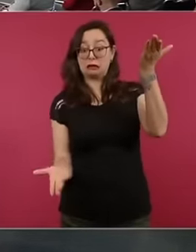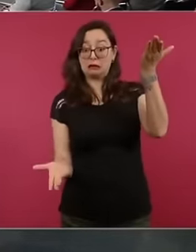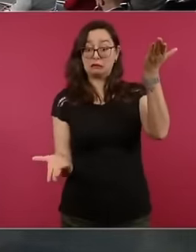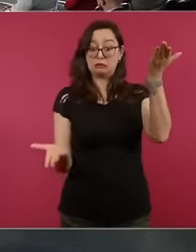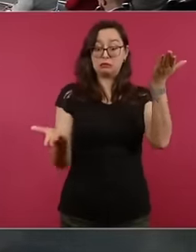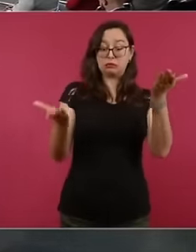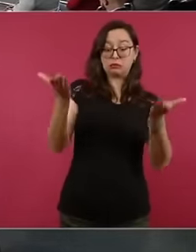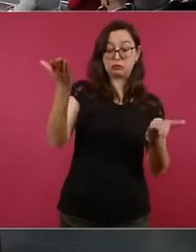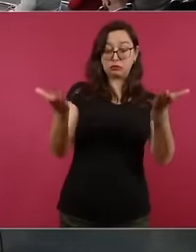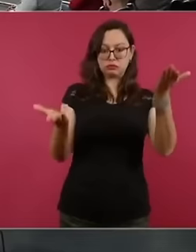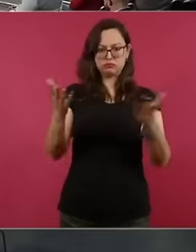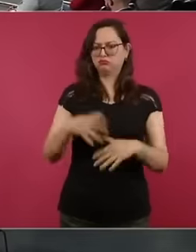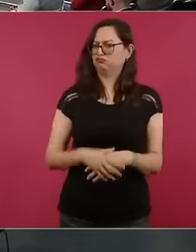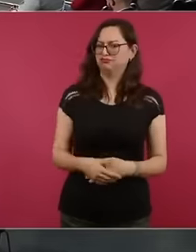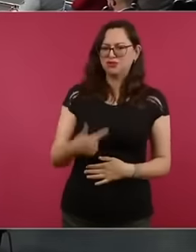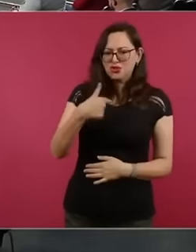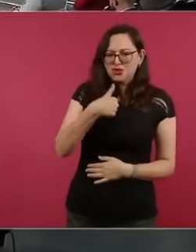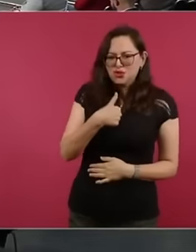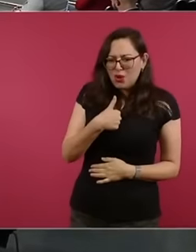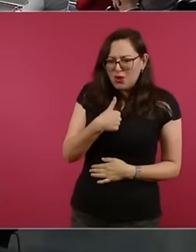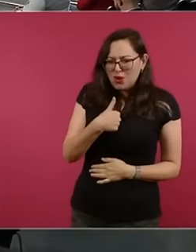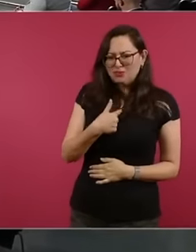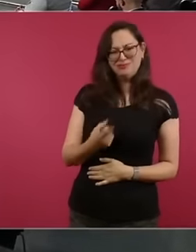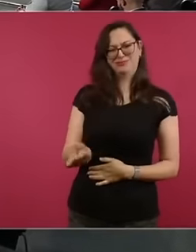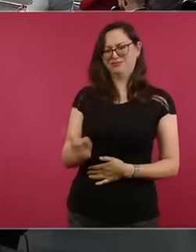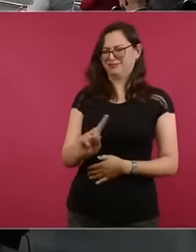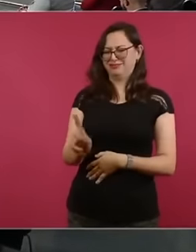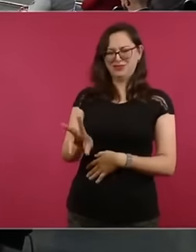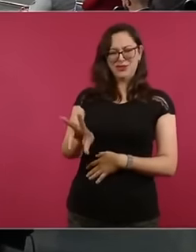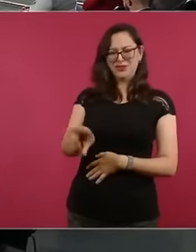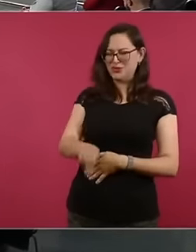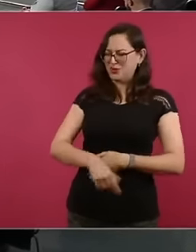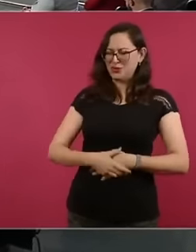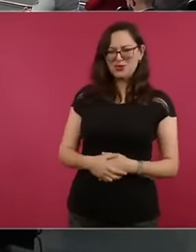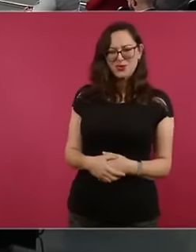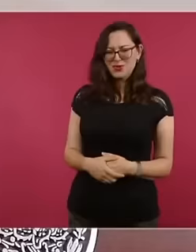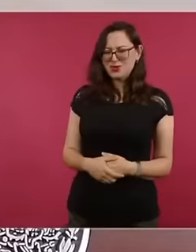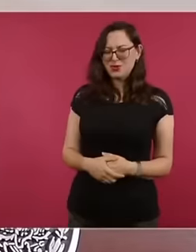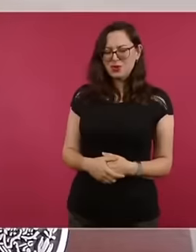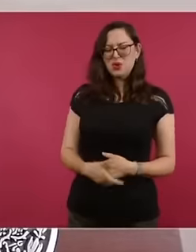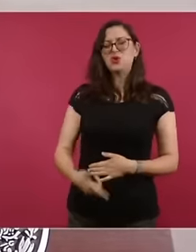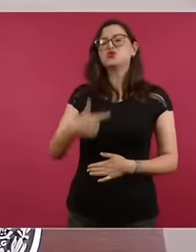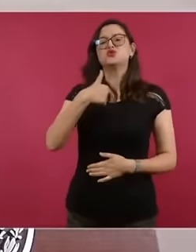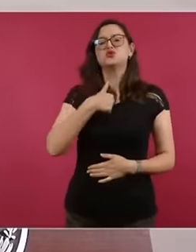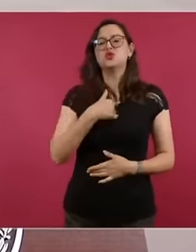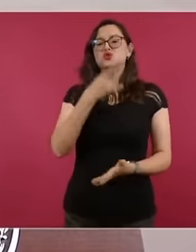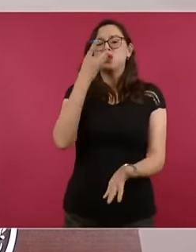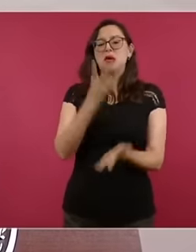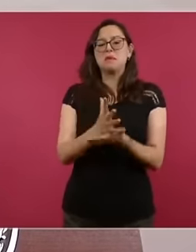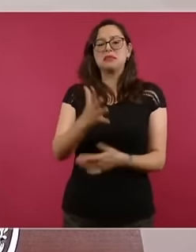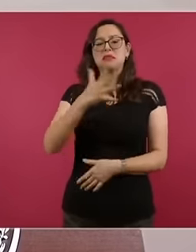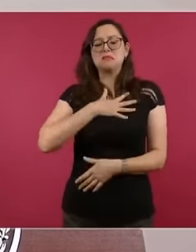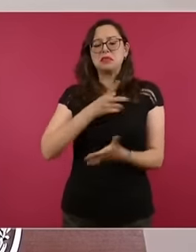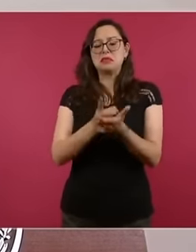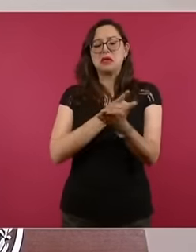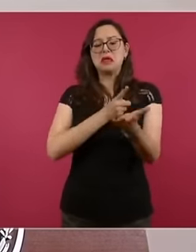the balance no no no no no what I do is exercise my right of reply because